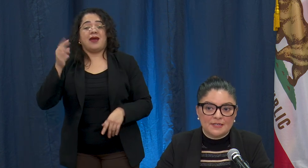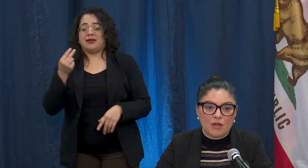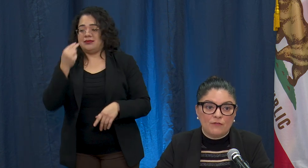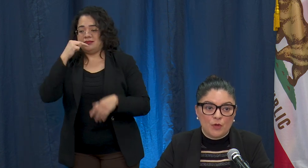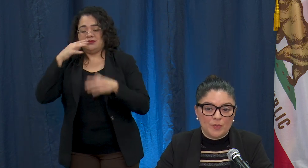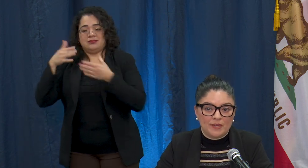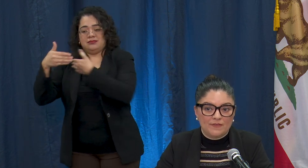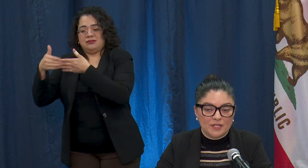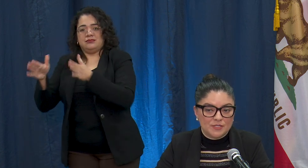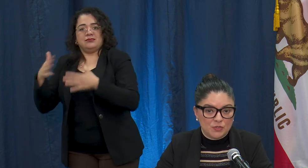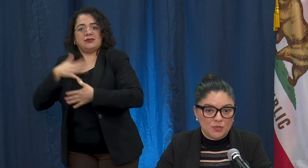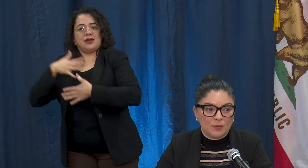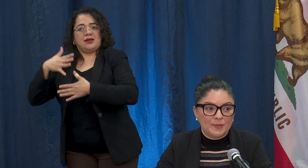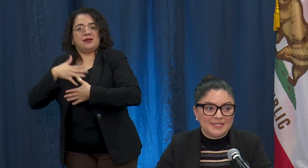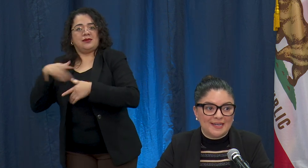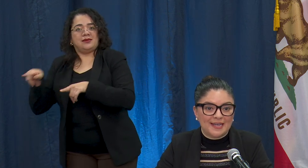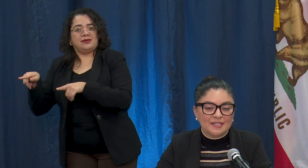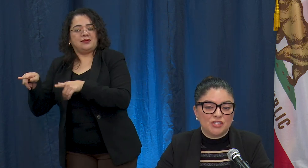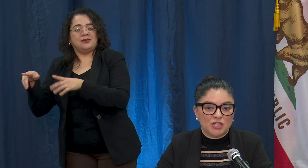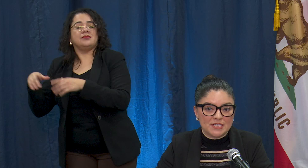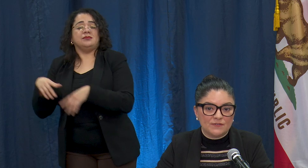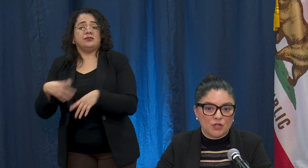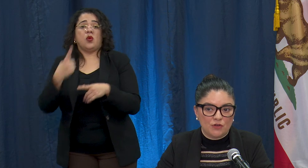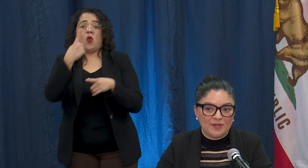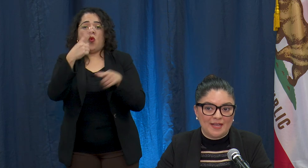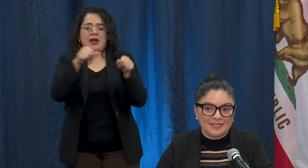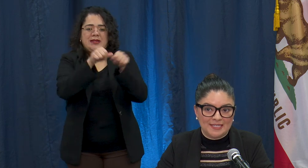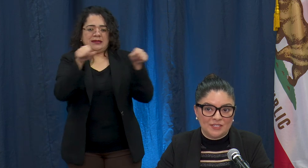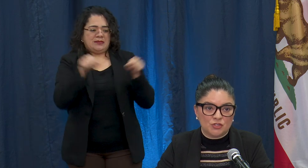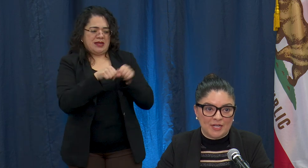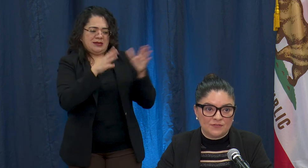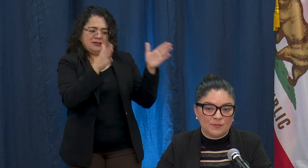of opening very soon that will be dedicated just for COVID-19 transfer